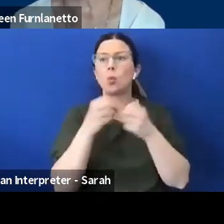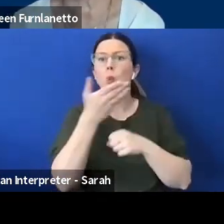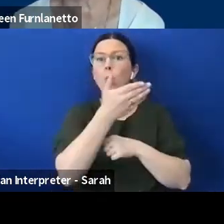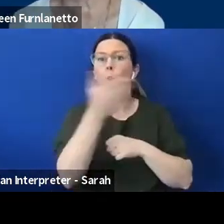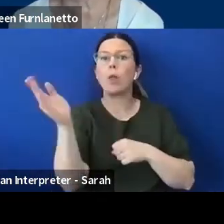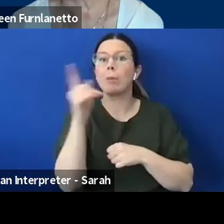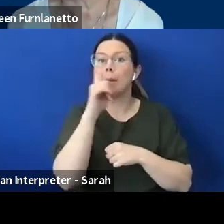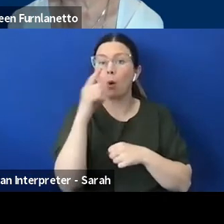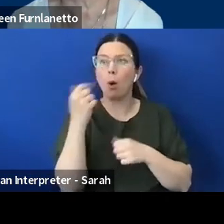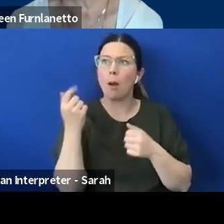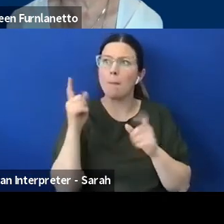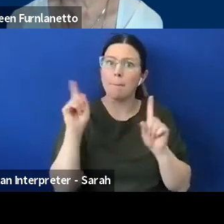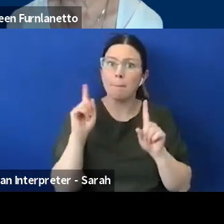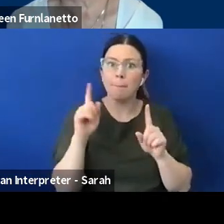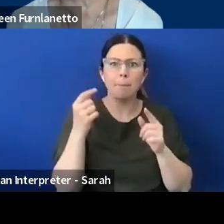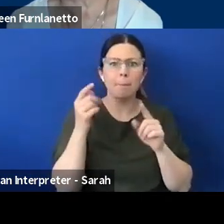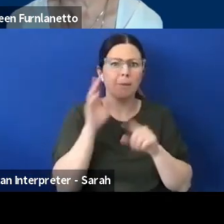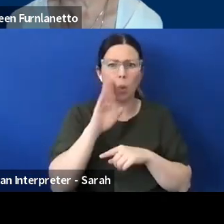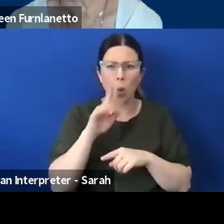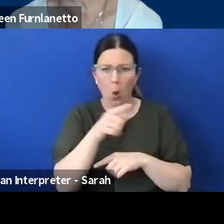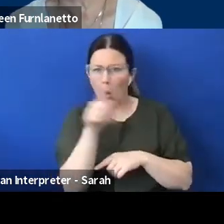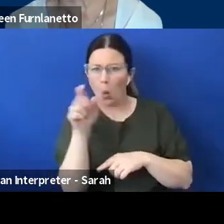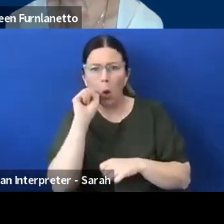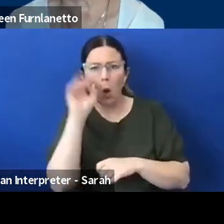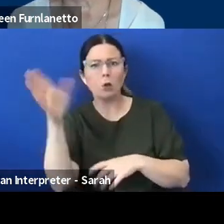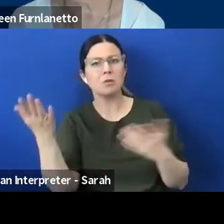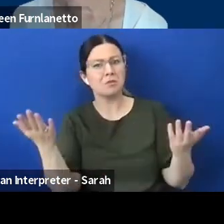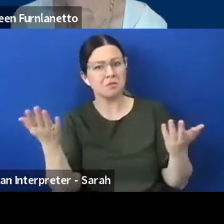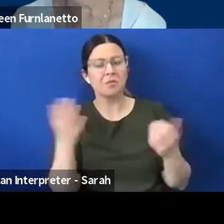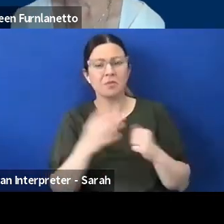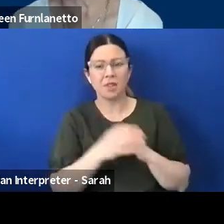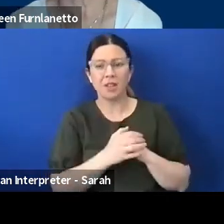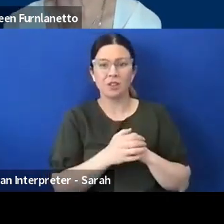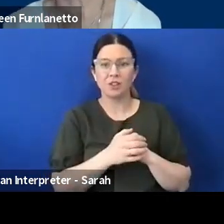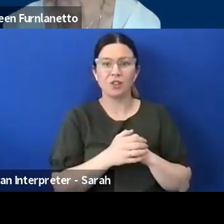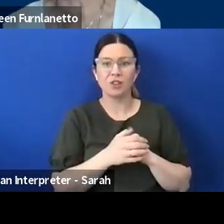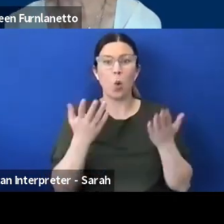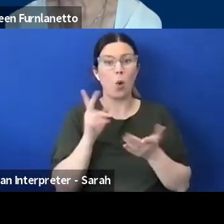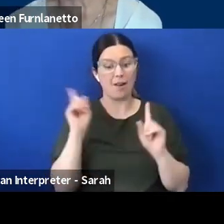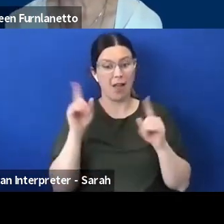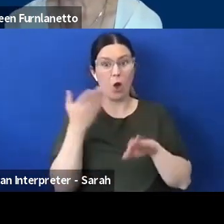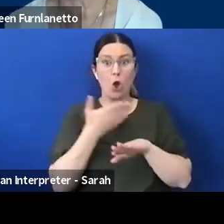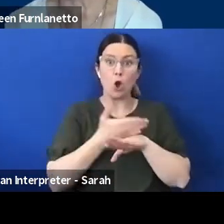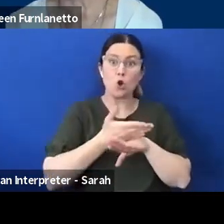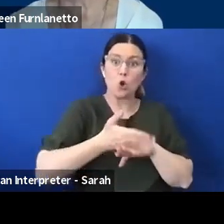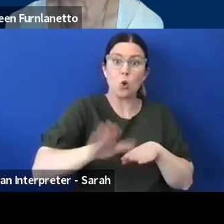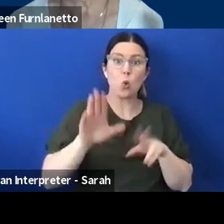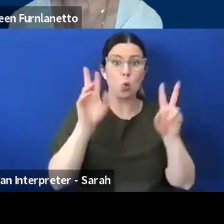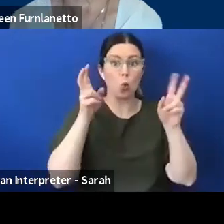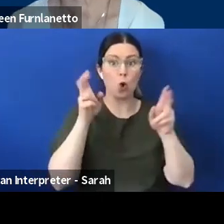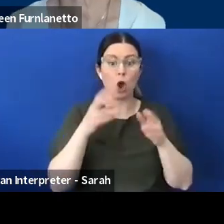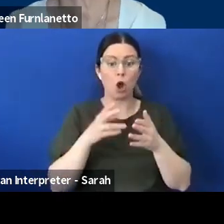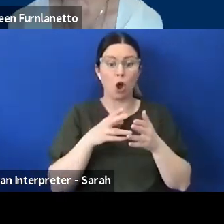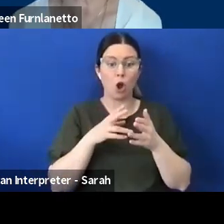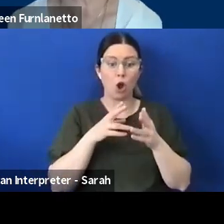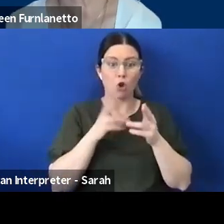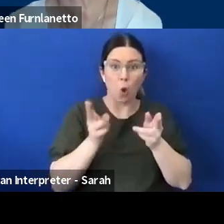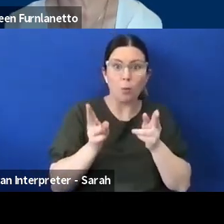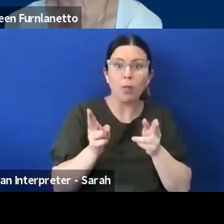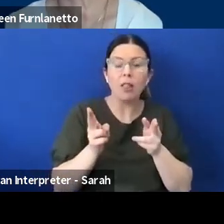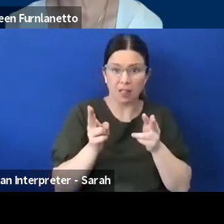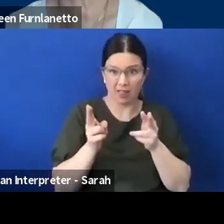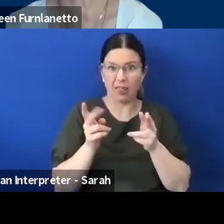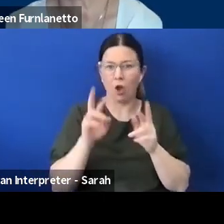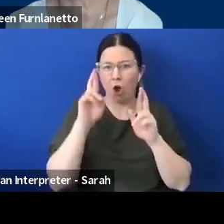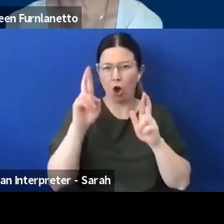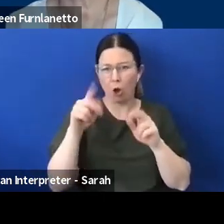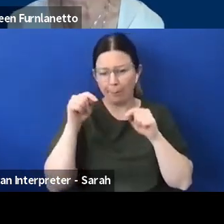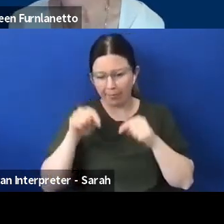I think let's whatever our normal moving forward will be this kind of connection and other must